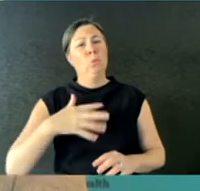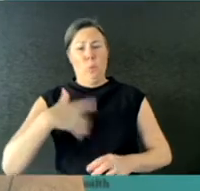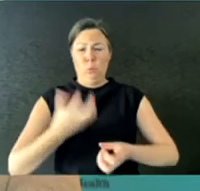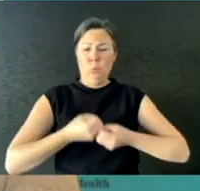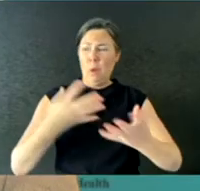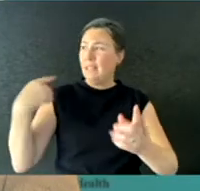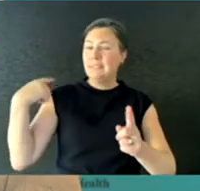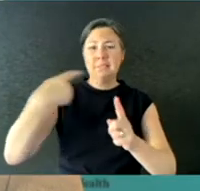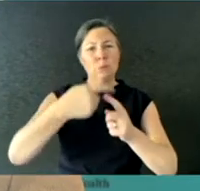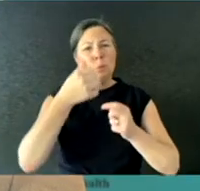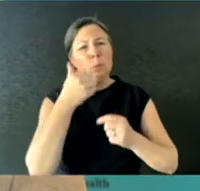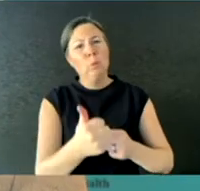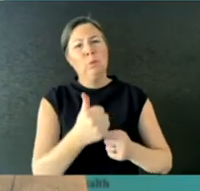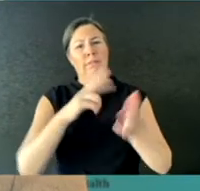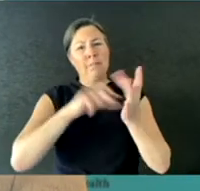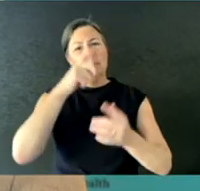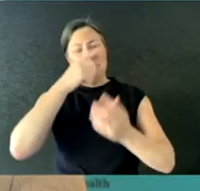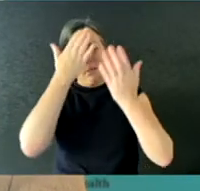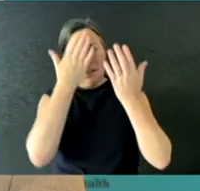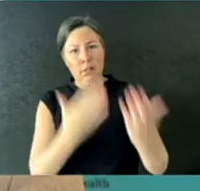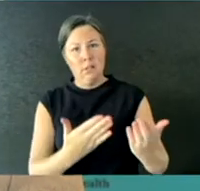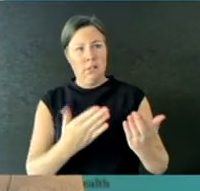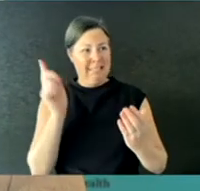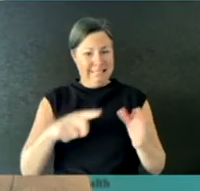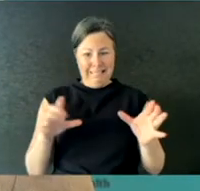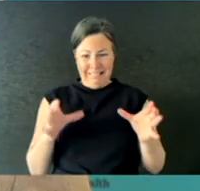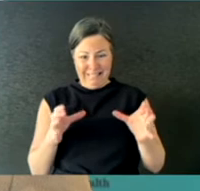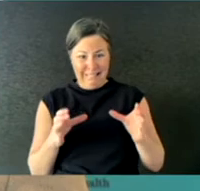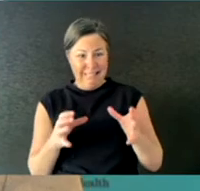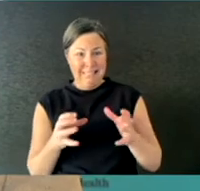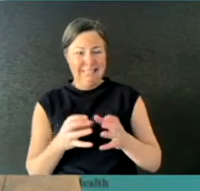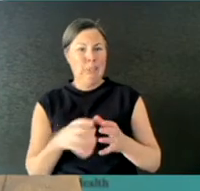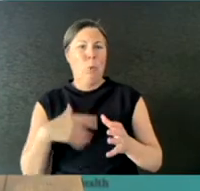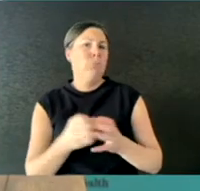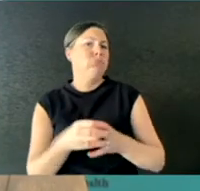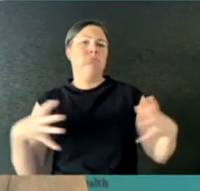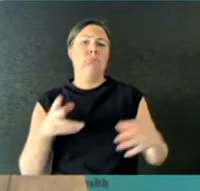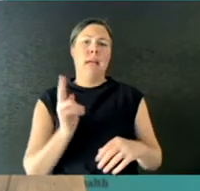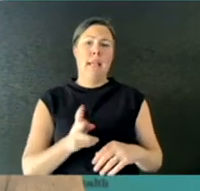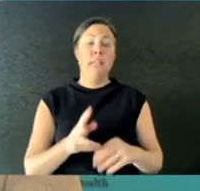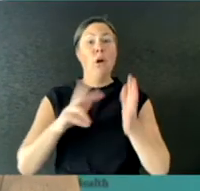the Victorian public health unit is doing that and we are providing advice as well,